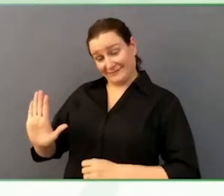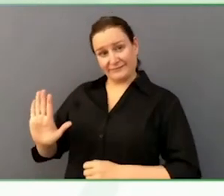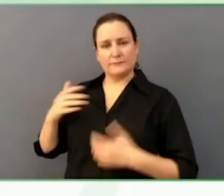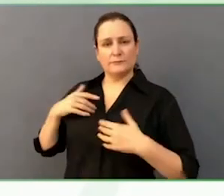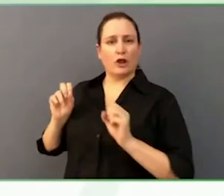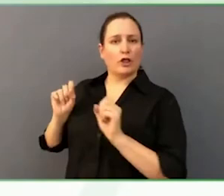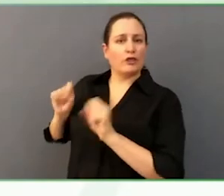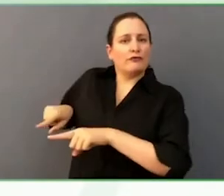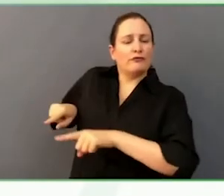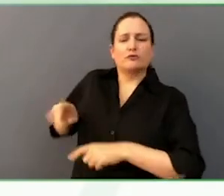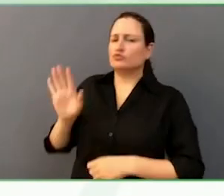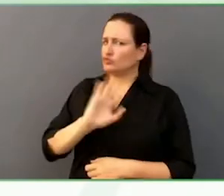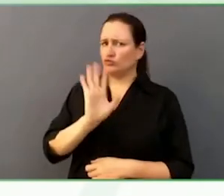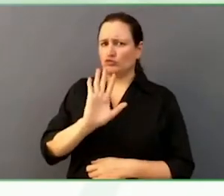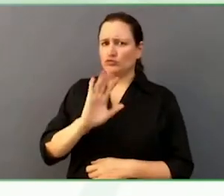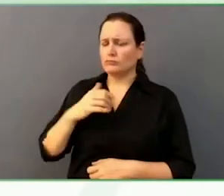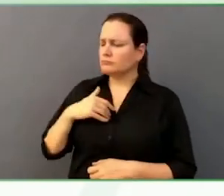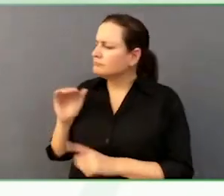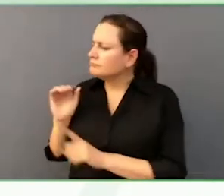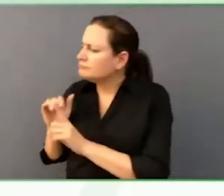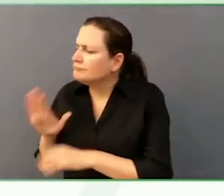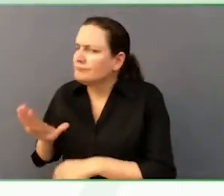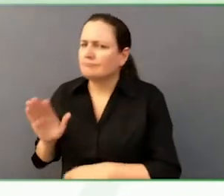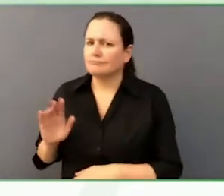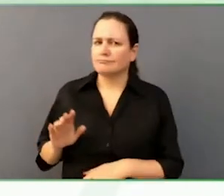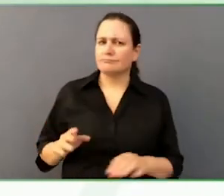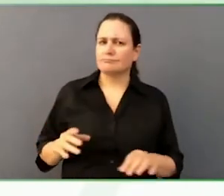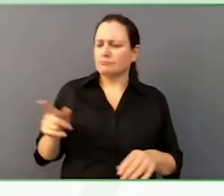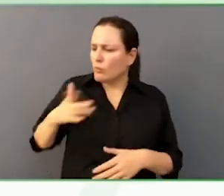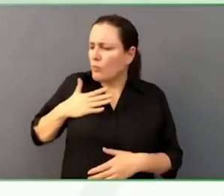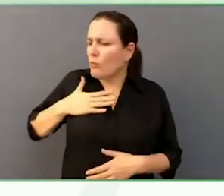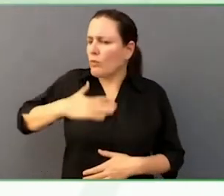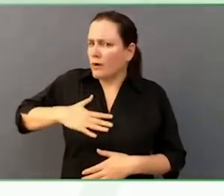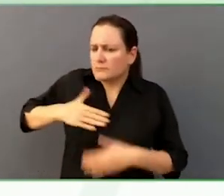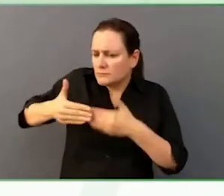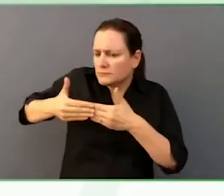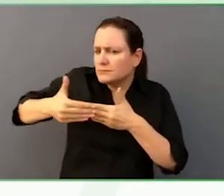six-month goals, what are your long-term goals, working backwards,